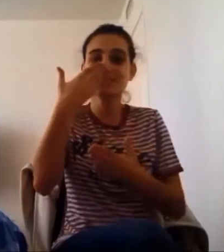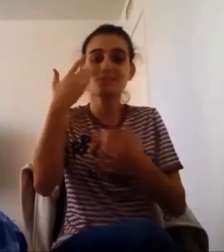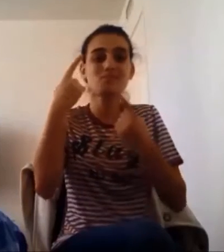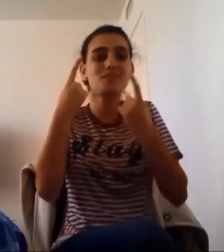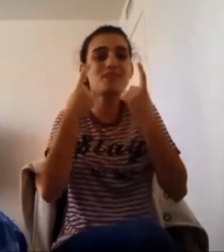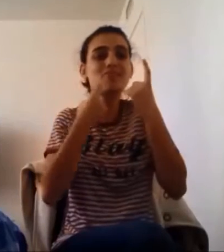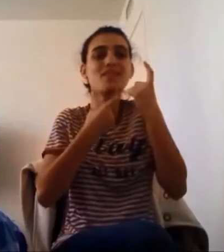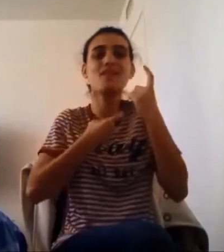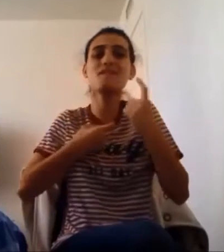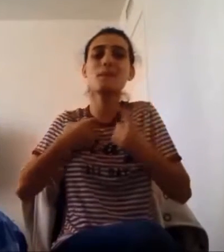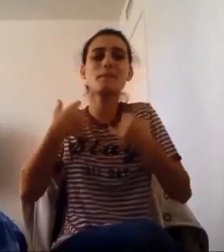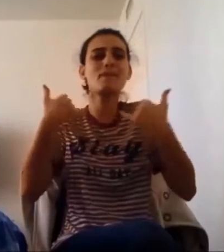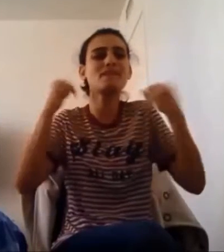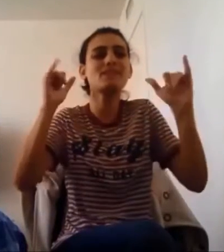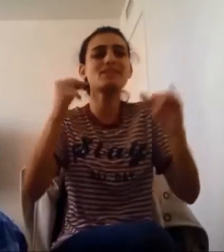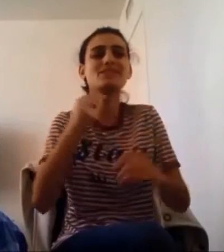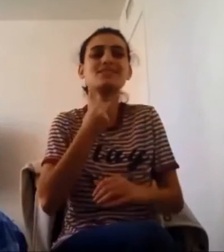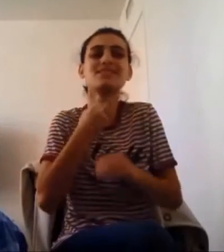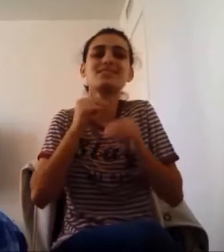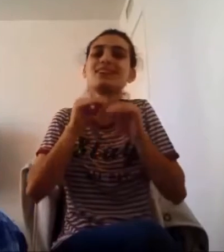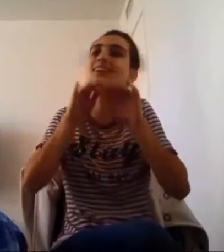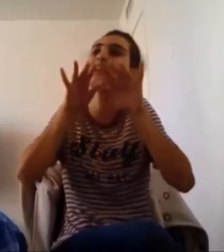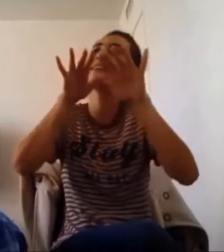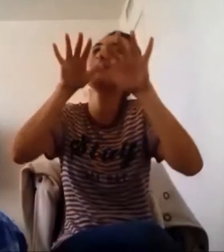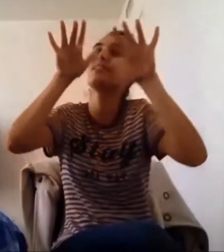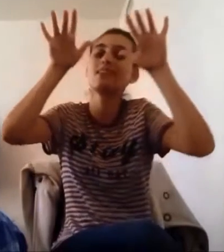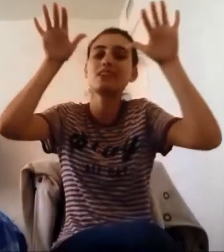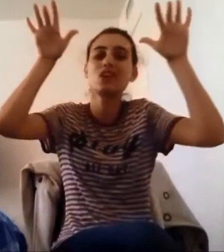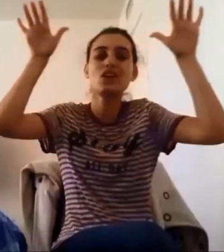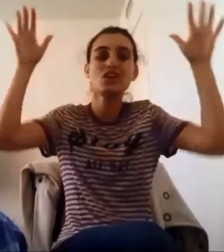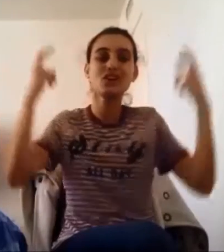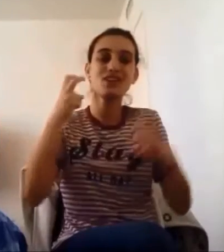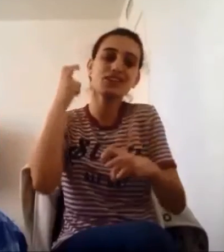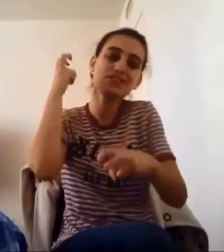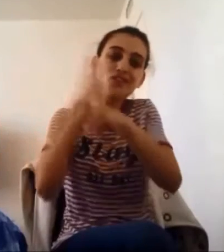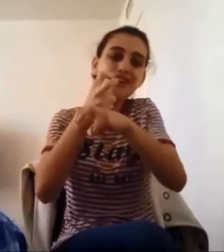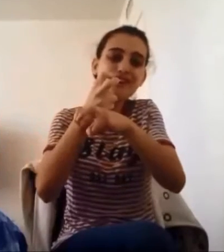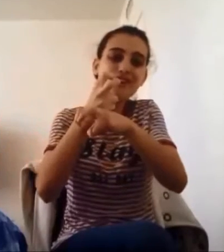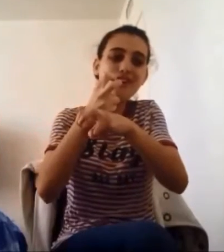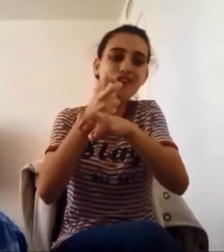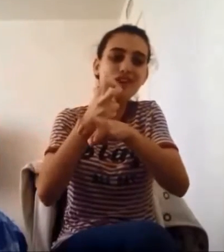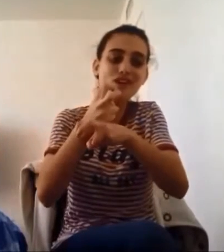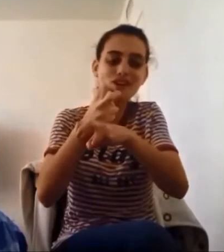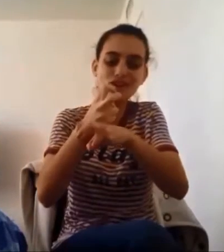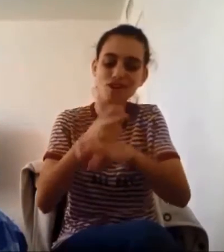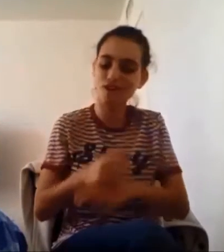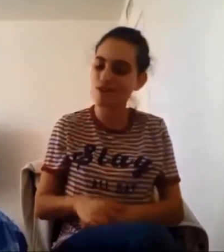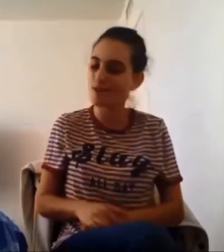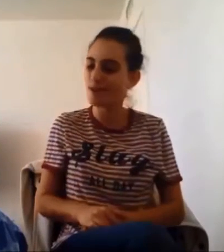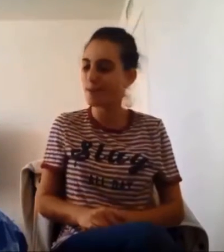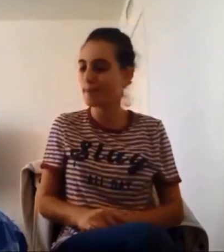The smell of your perfume still stuck in the air It’s hard